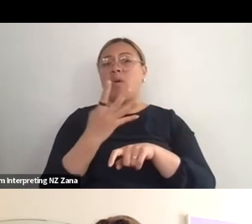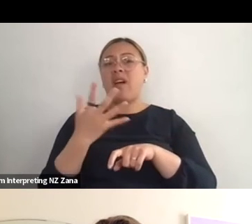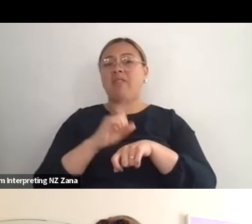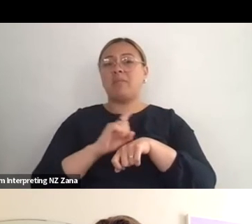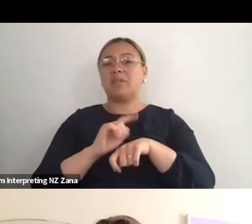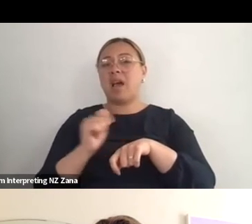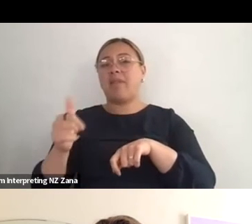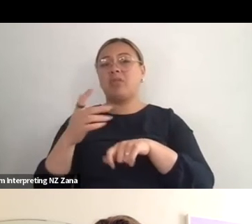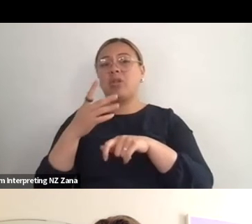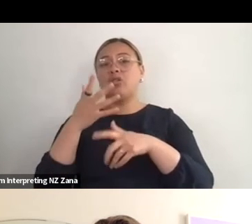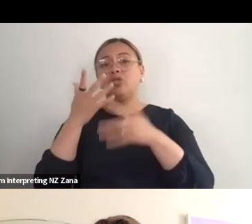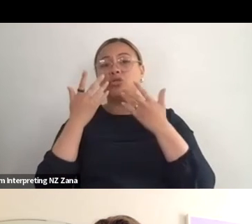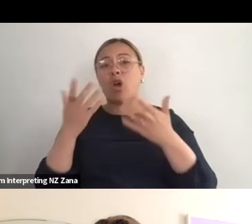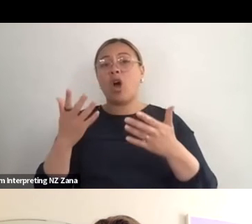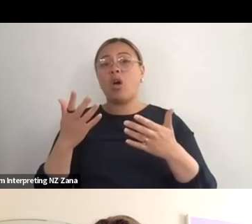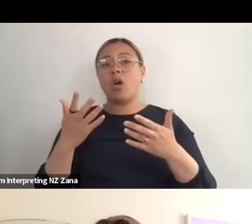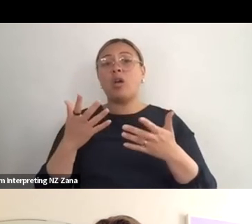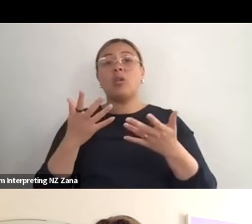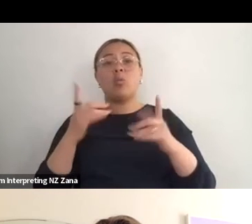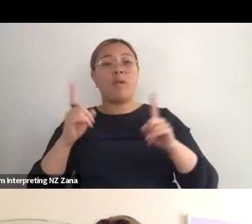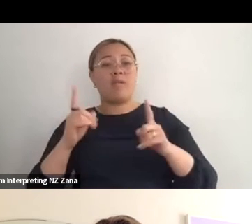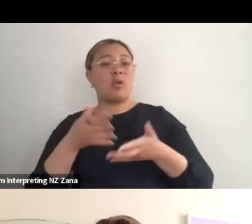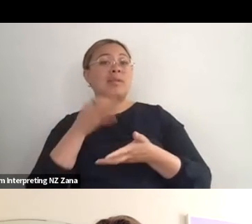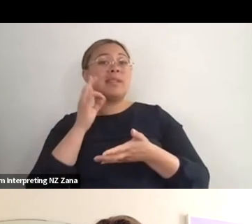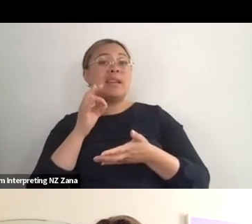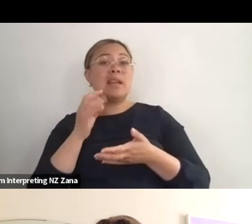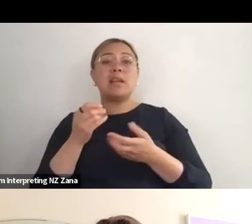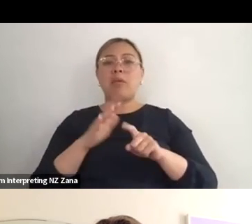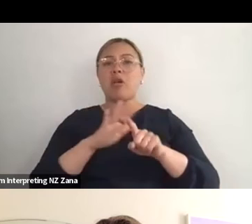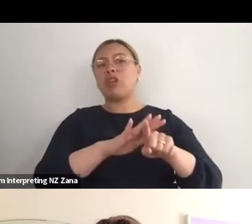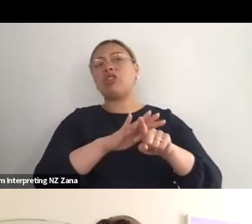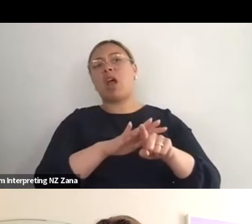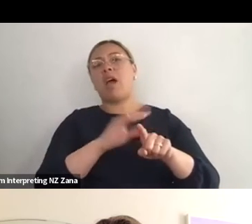and you would get pressure sometimes from houses, “oh no, okay well it's only a cup